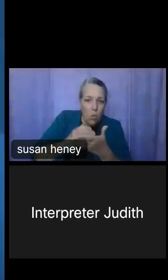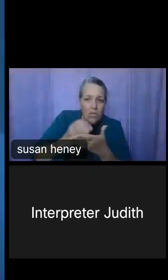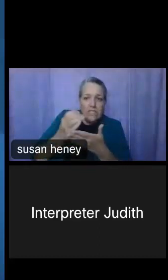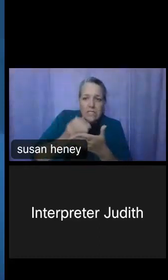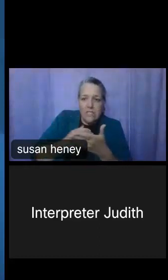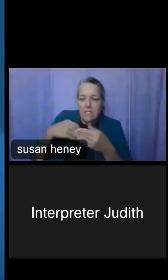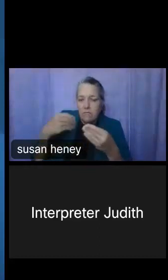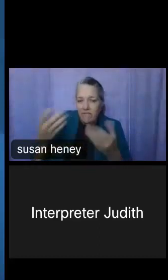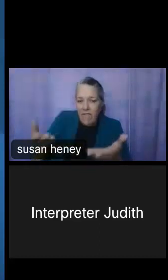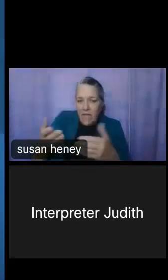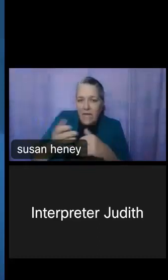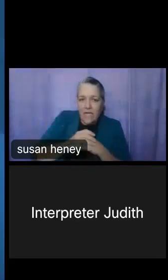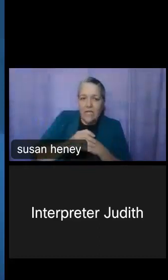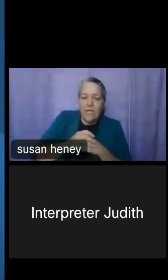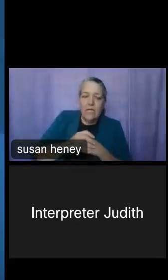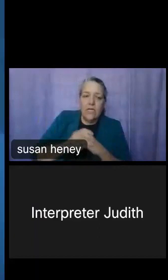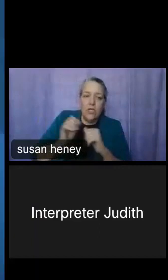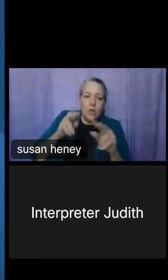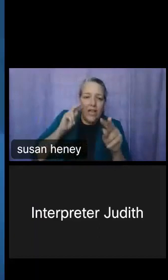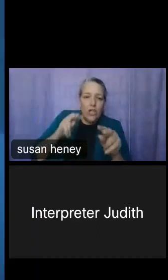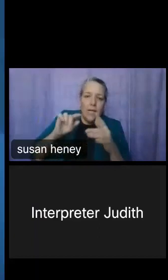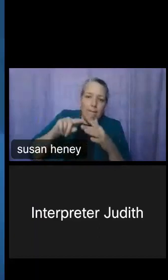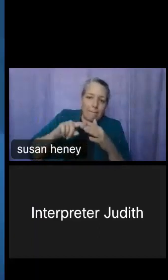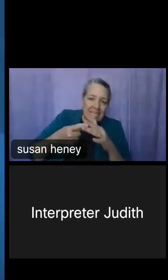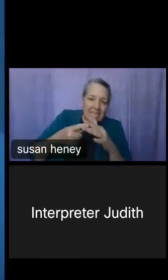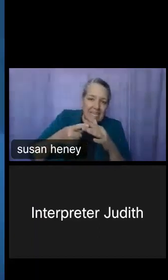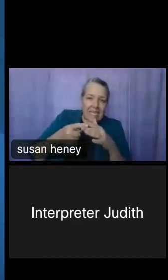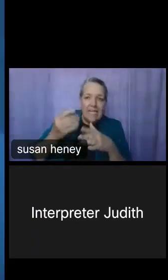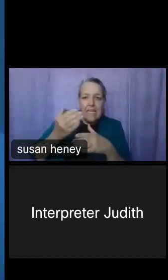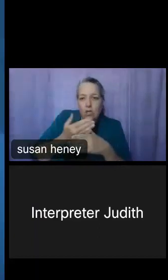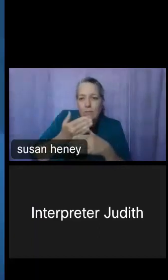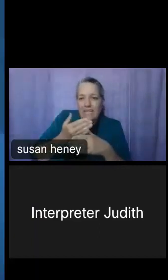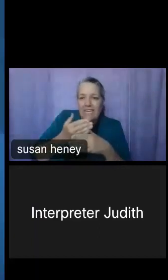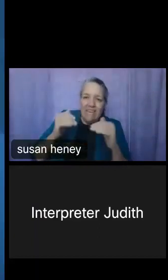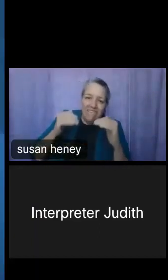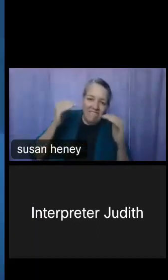look at, you know, beginning, intermediate, advanced. We have data gems that are sort